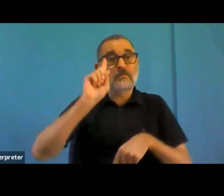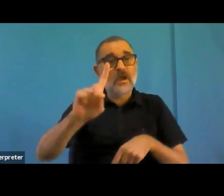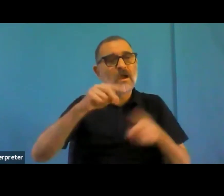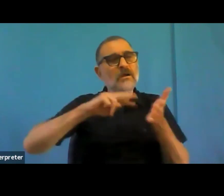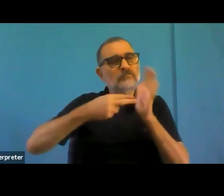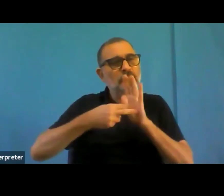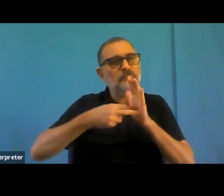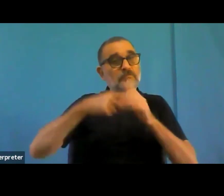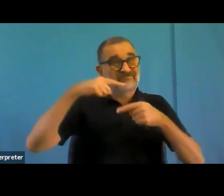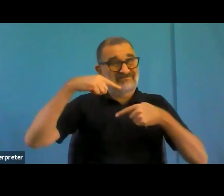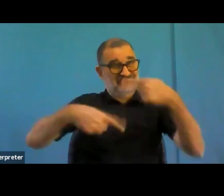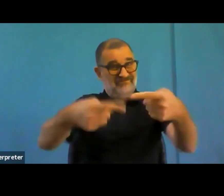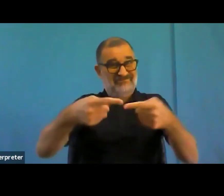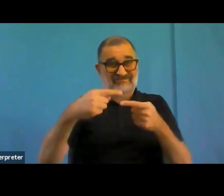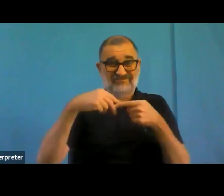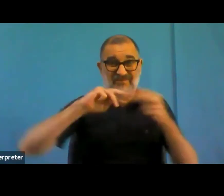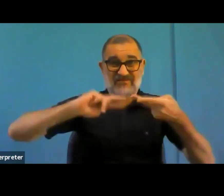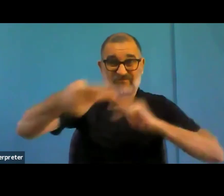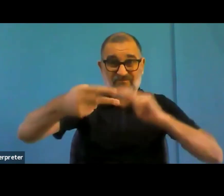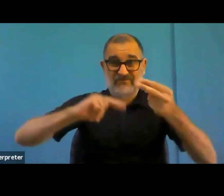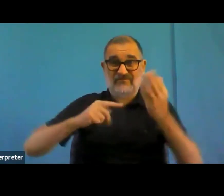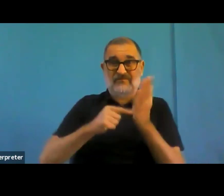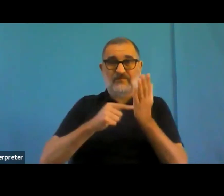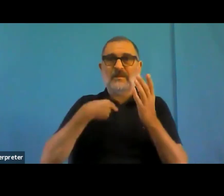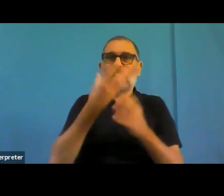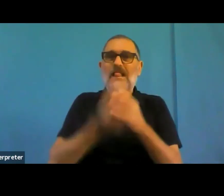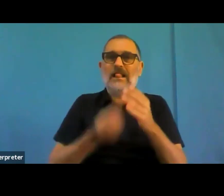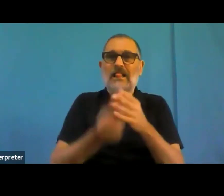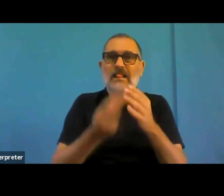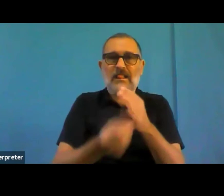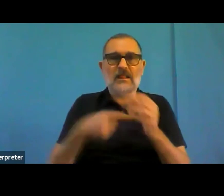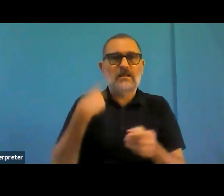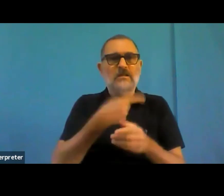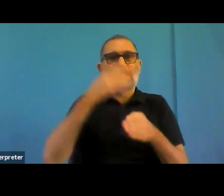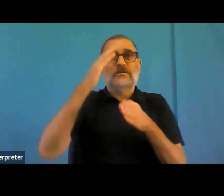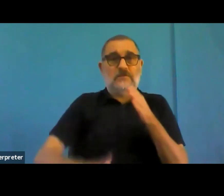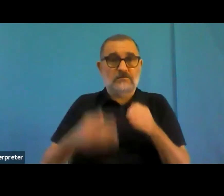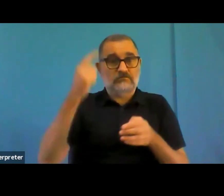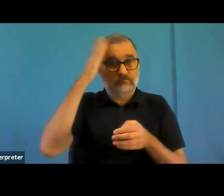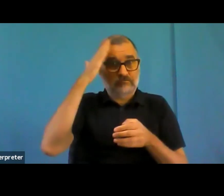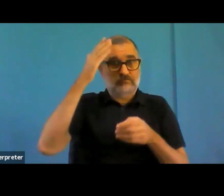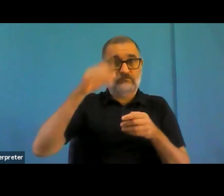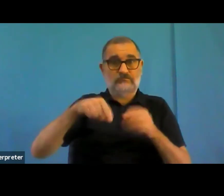hard for the end users to provide the feedback and that, to me, the feedback mechanism is one of the key points of the directive.